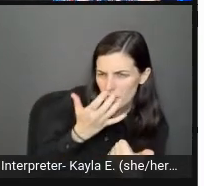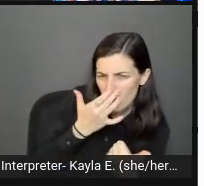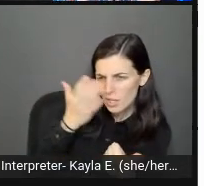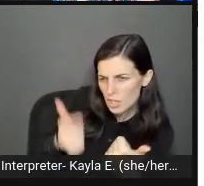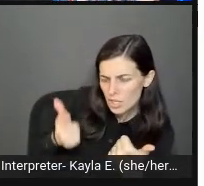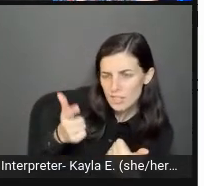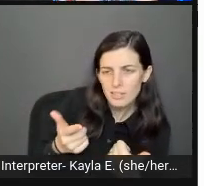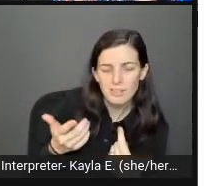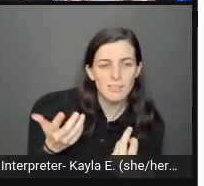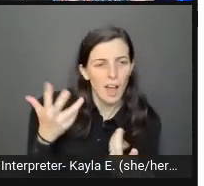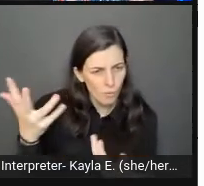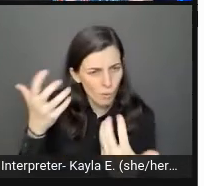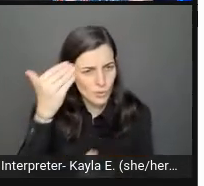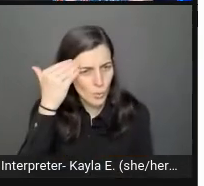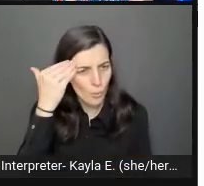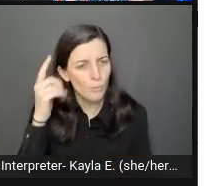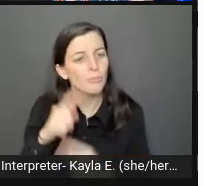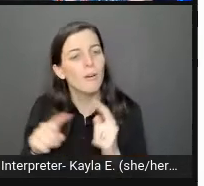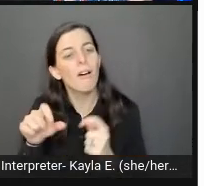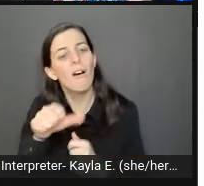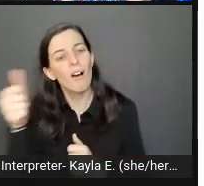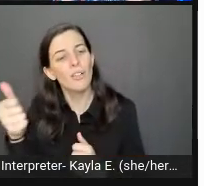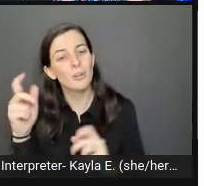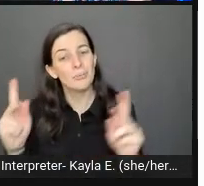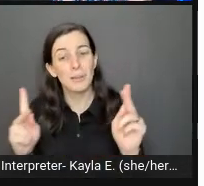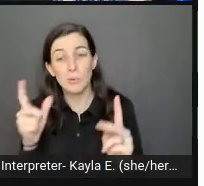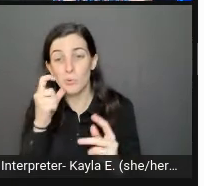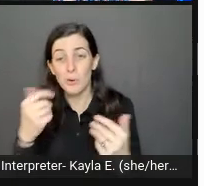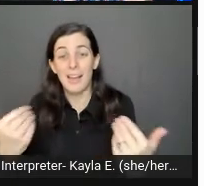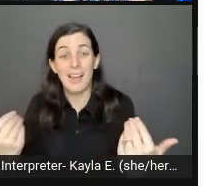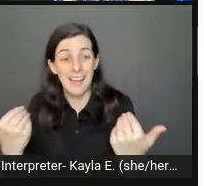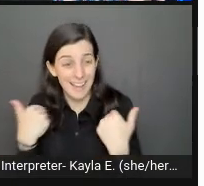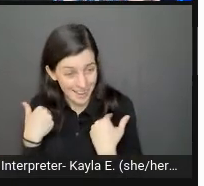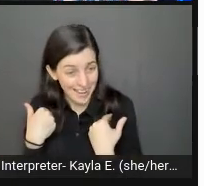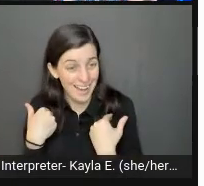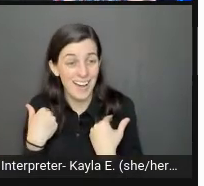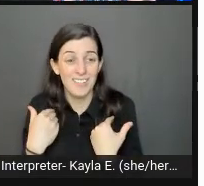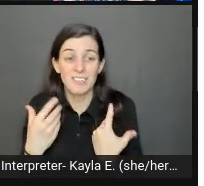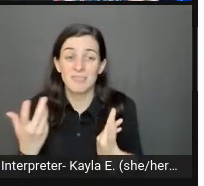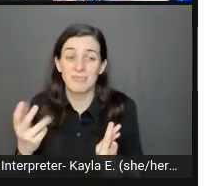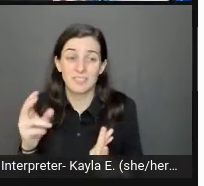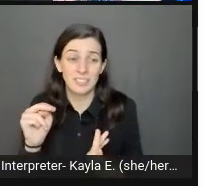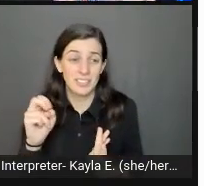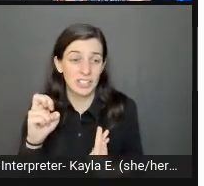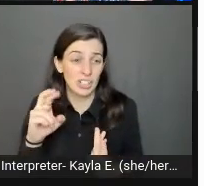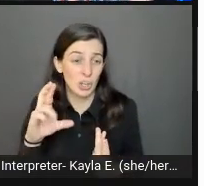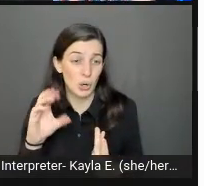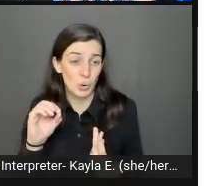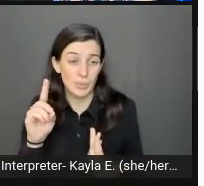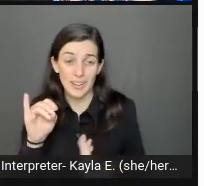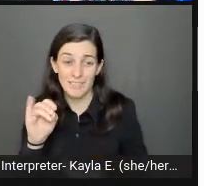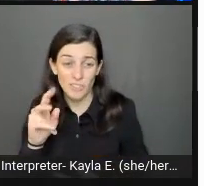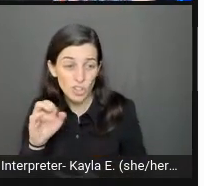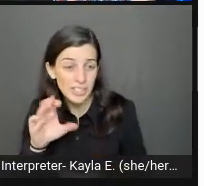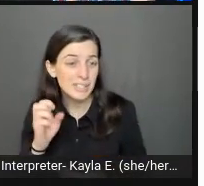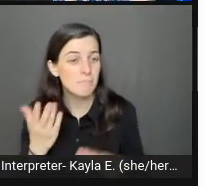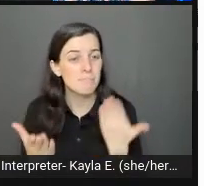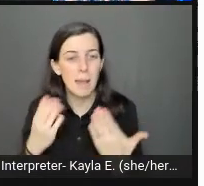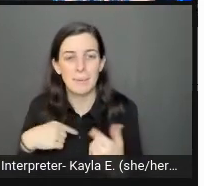Other things, people that have neurodivergence, especially, may not be able to tell what kind of mood a photo is supposed